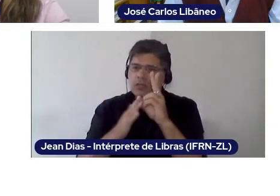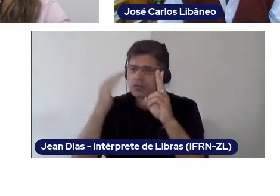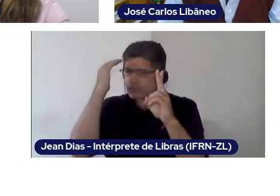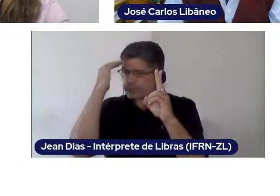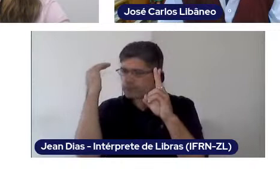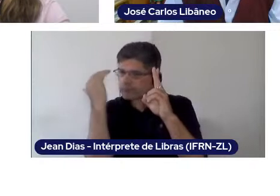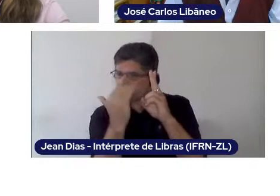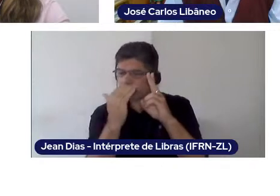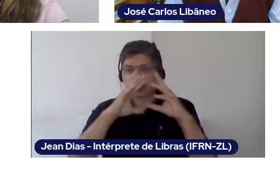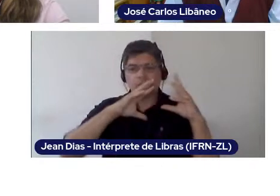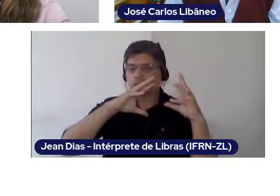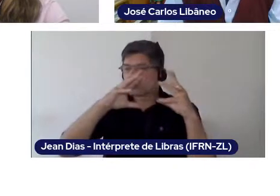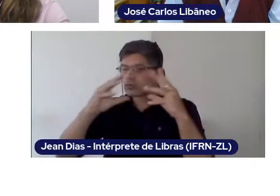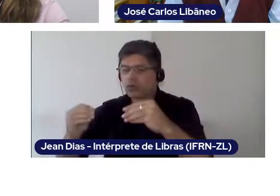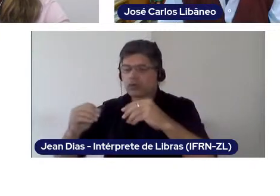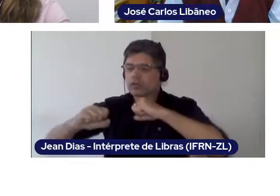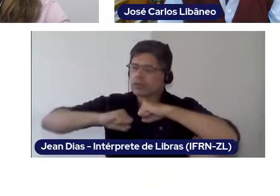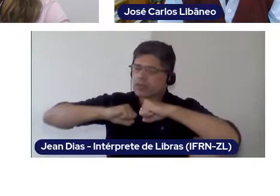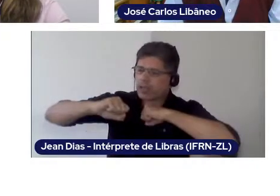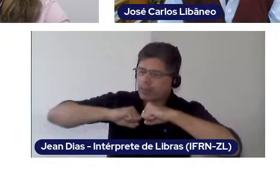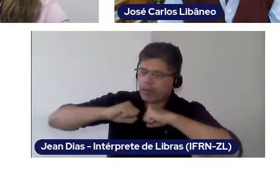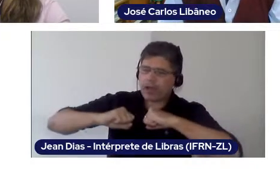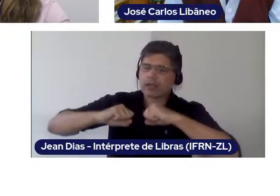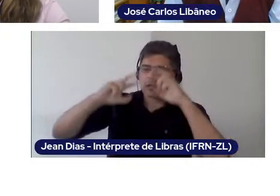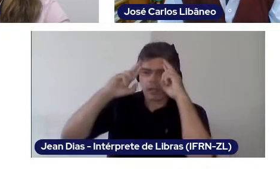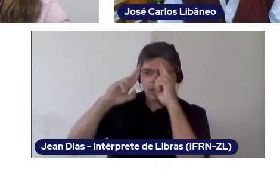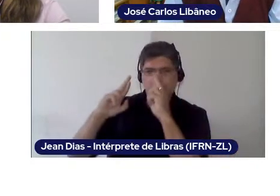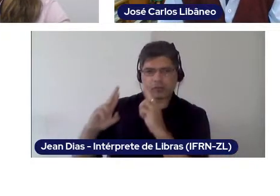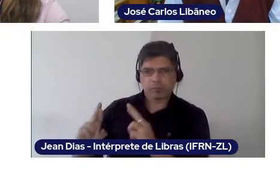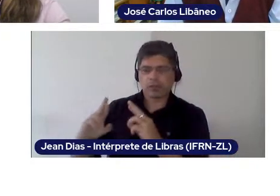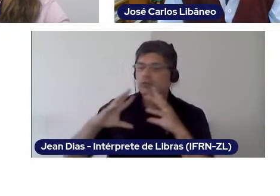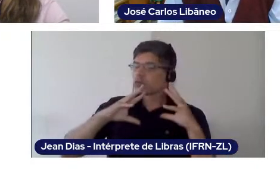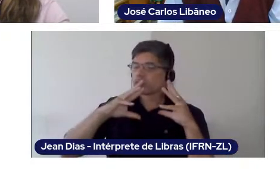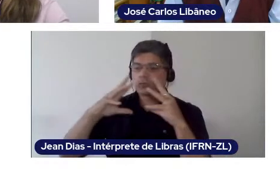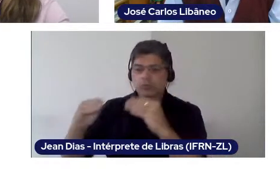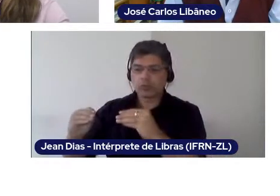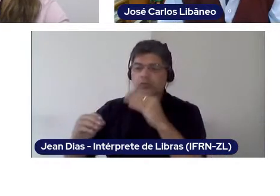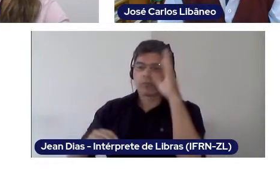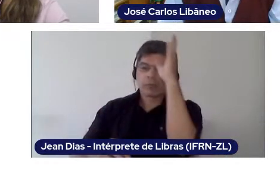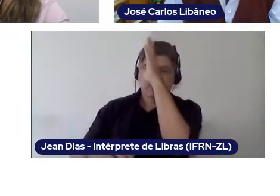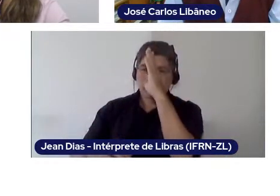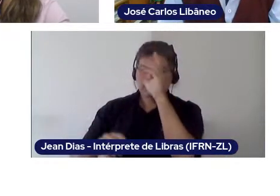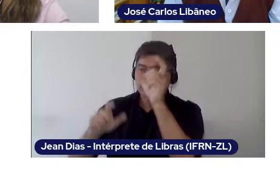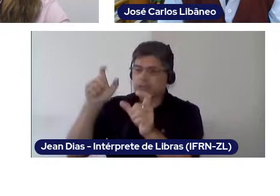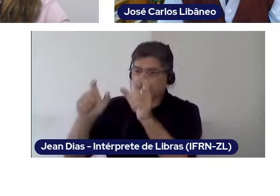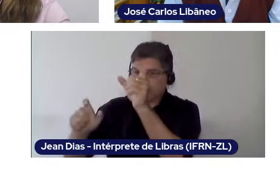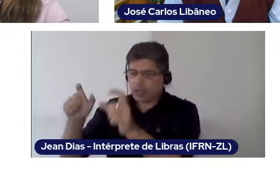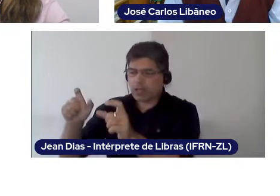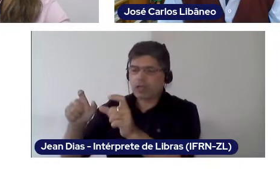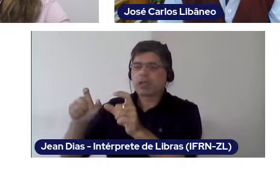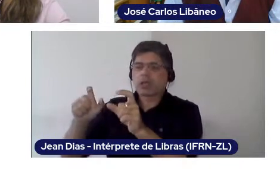and that teaches all citizens that they have a social and political commitment with social justice in this country.